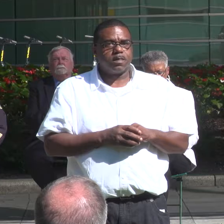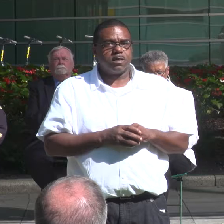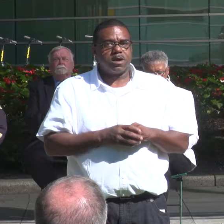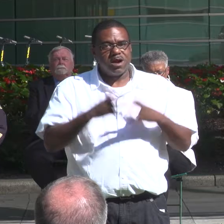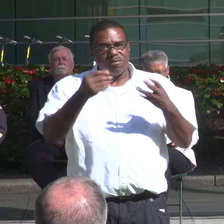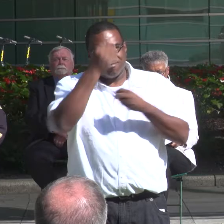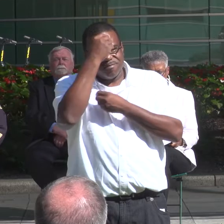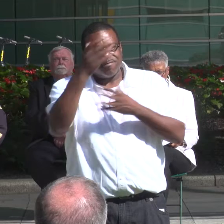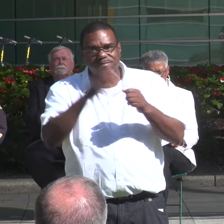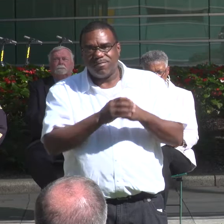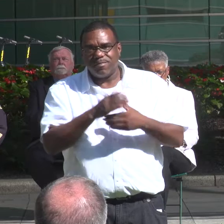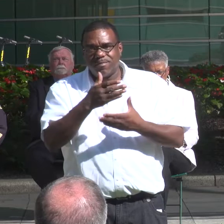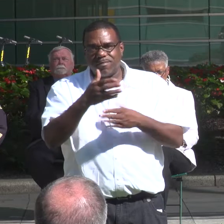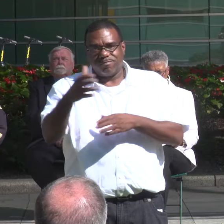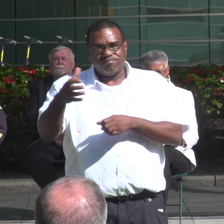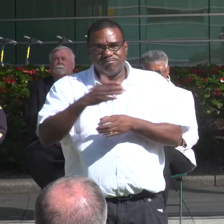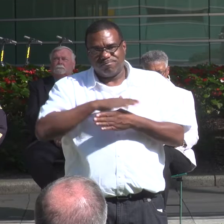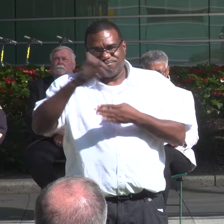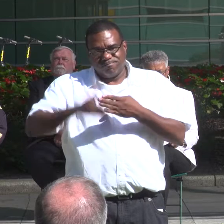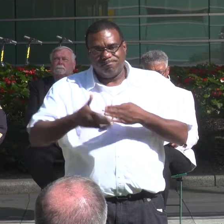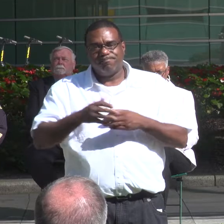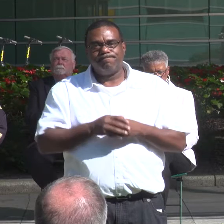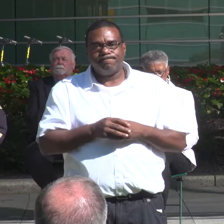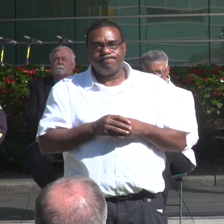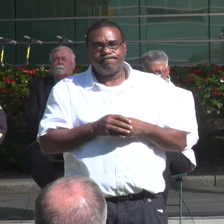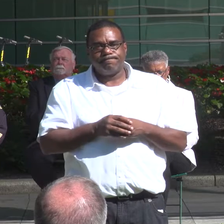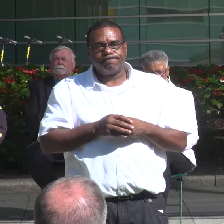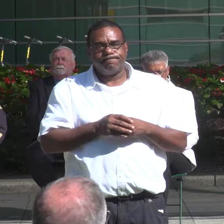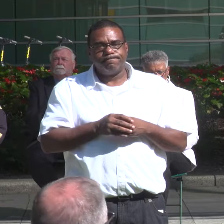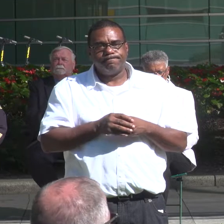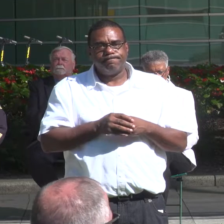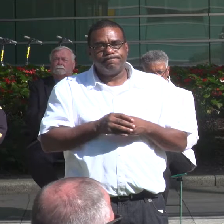LEAVE YOU WITH IS THIS IS THAT